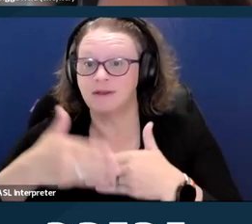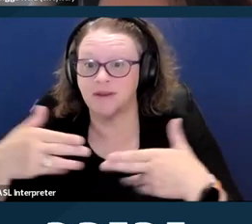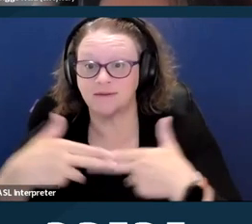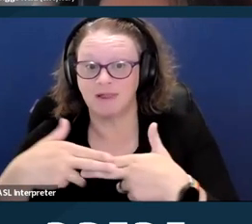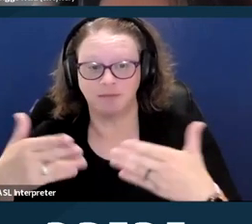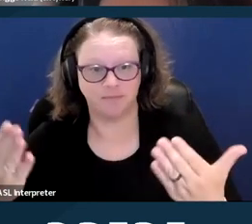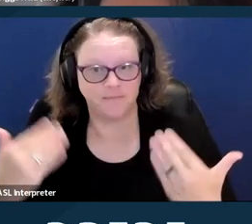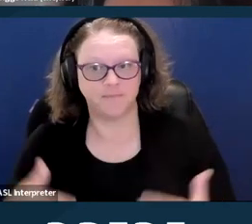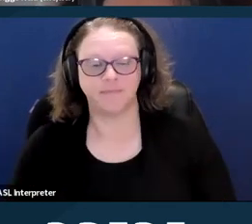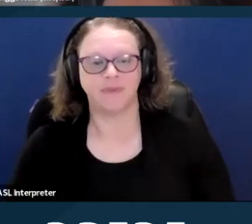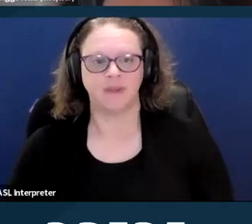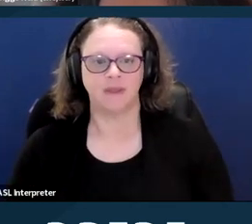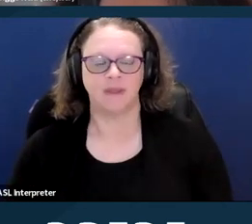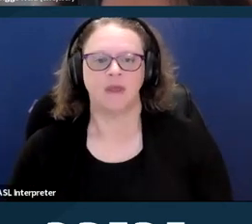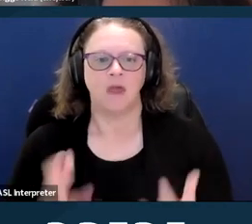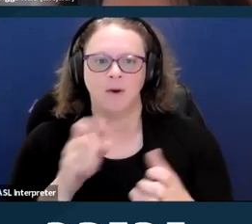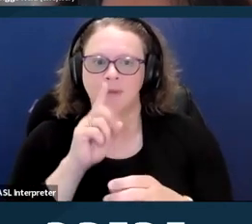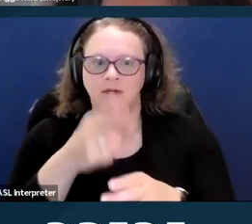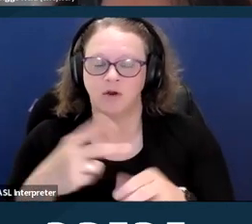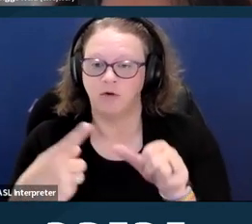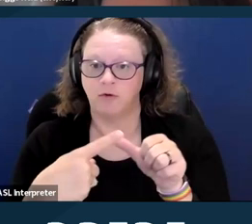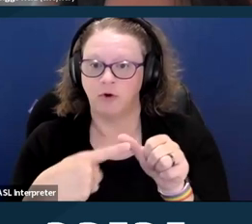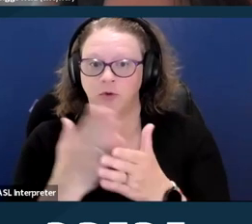So as I mentioned, the first section is gonna be on Disability 101